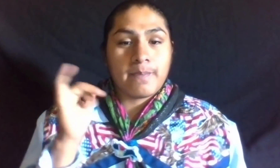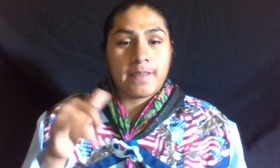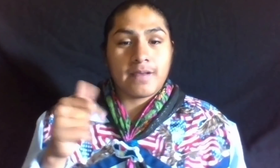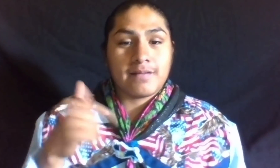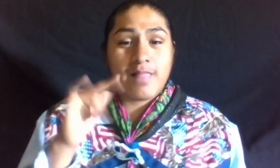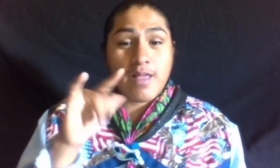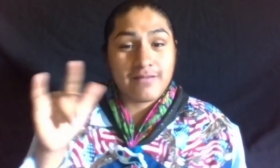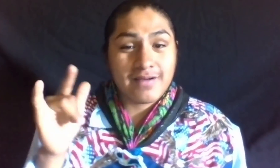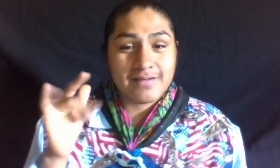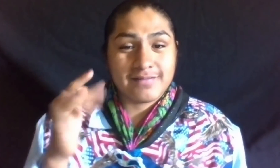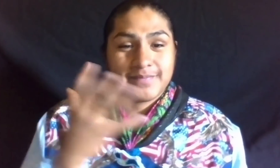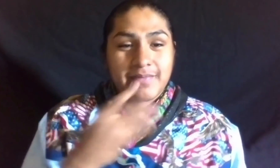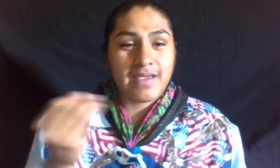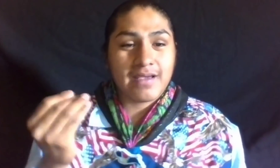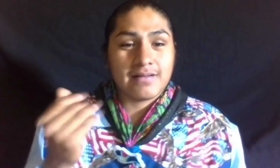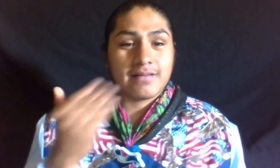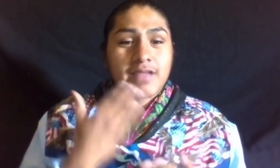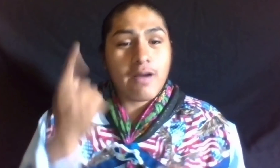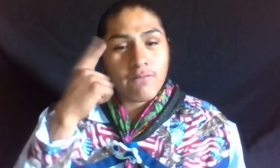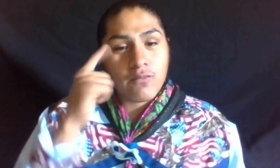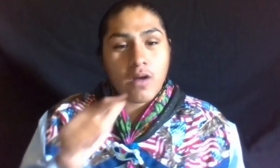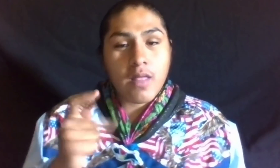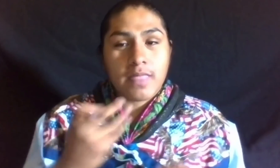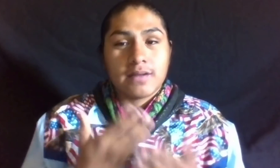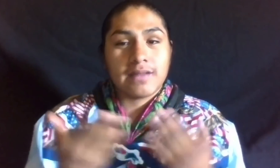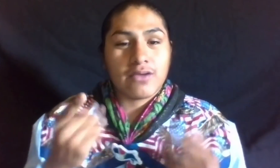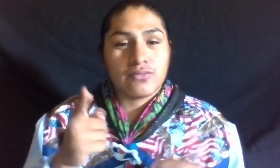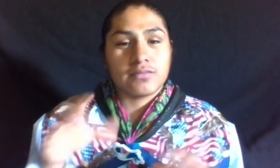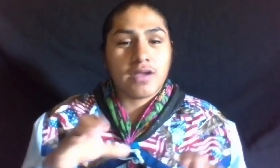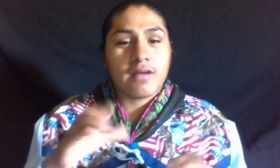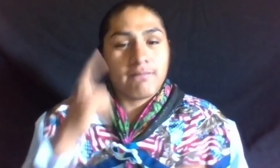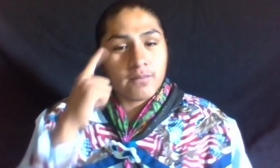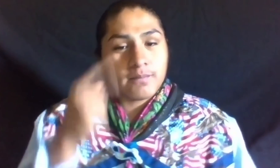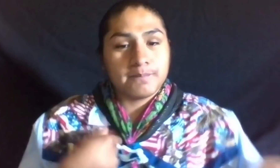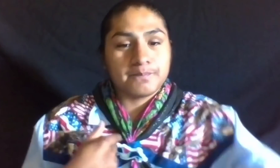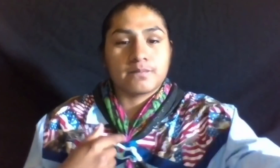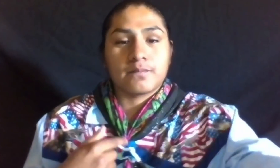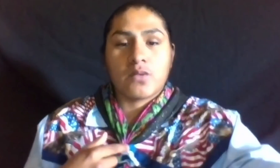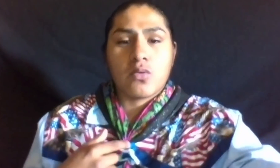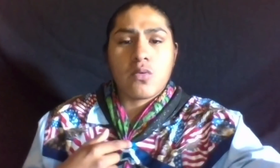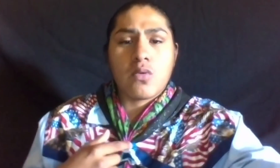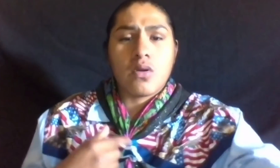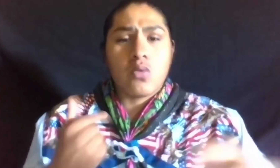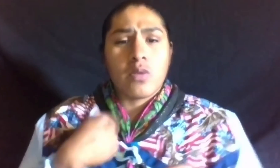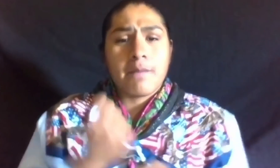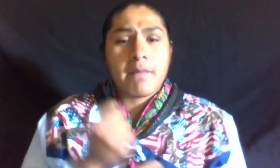AND THANK YOU FOR ALL YOU HAVE DONE FOR ME.